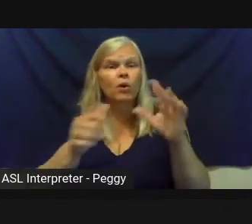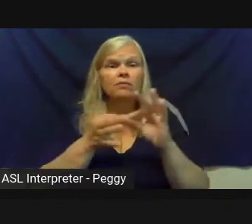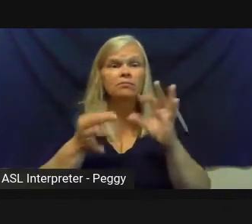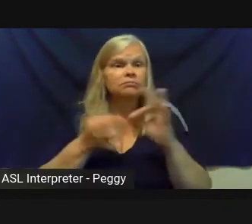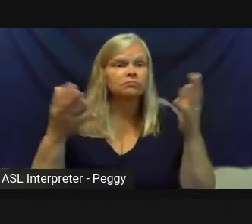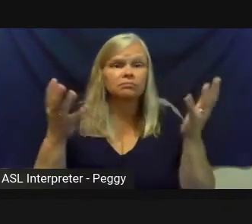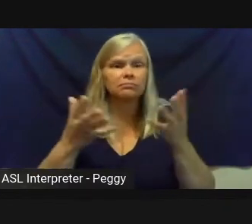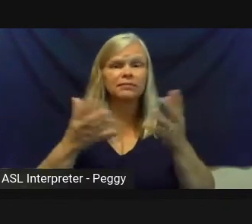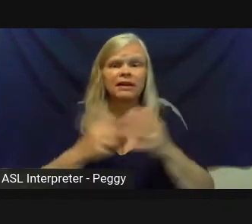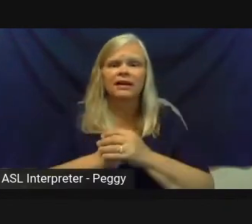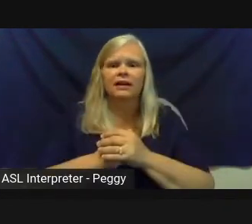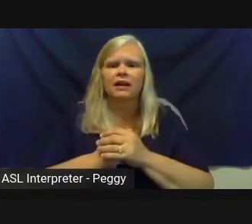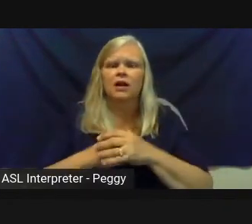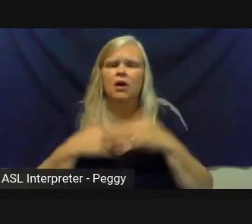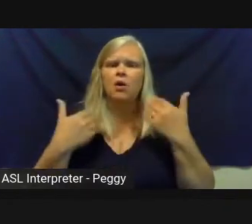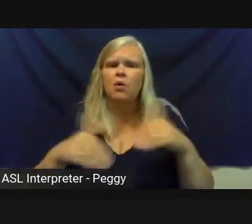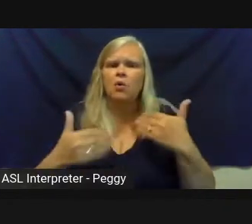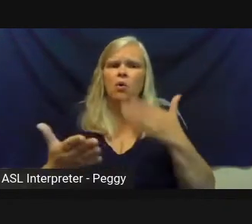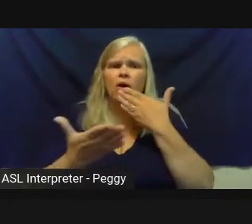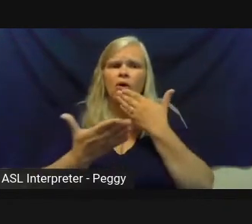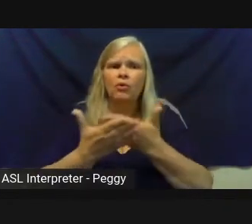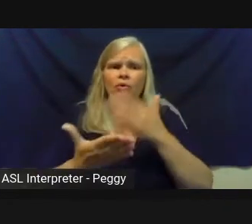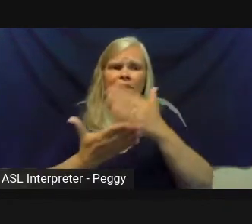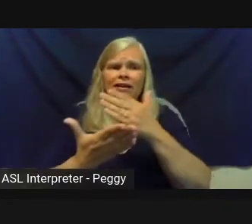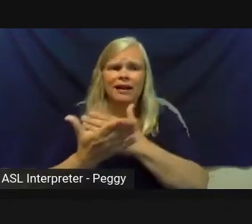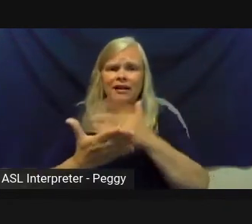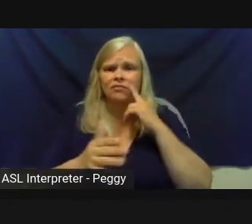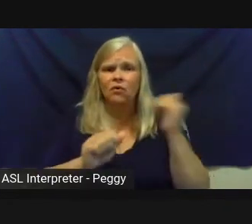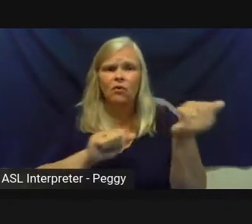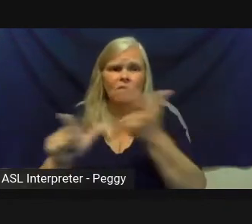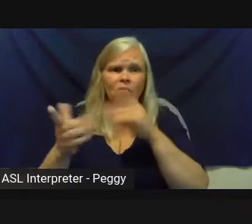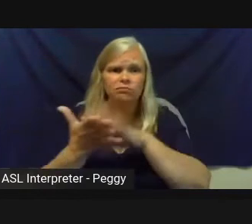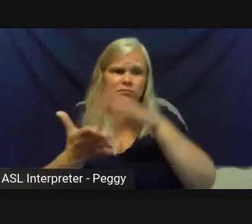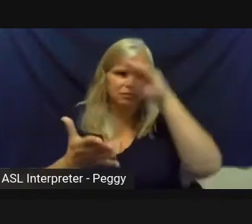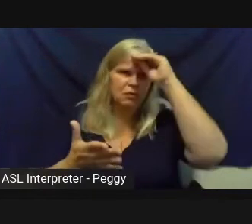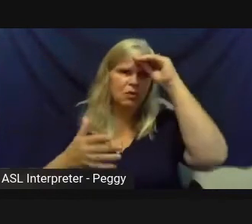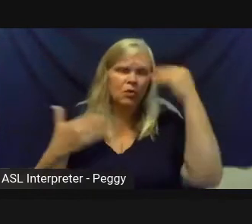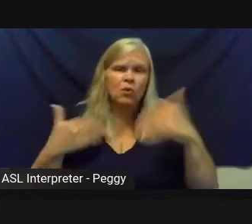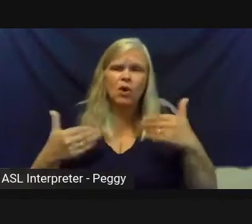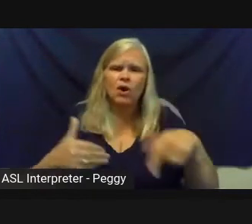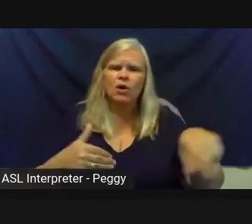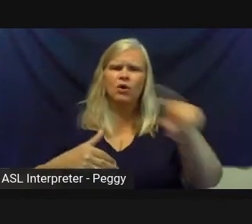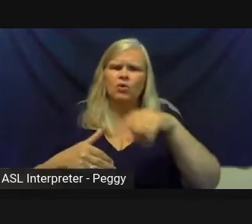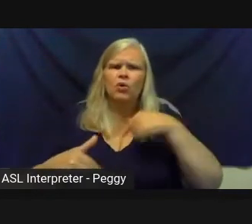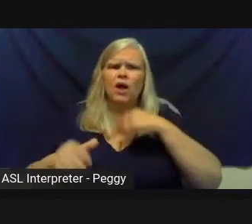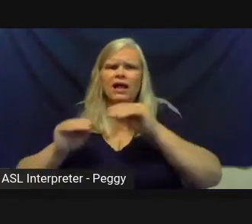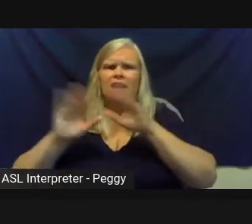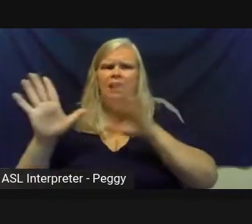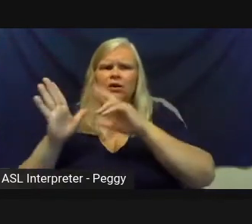think what's such a good lesson for everyone here is how you had such clear roles and responsibilities as